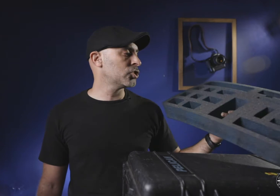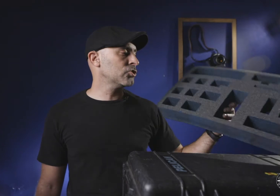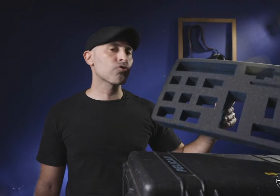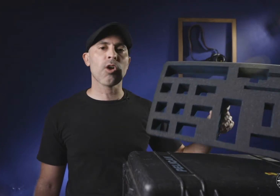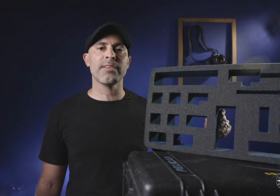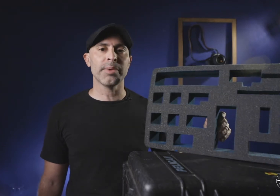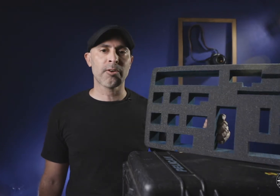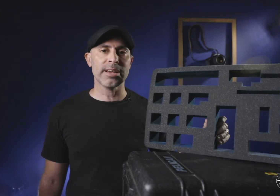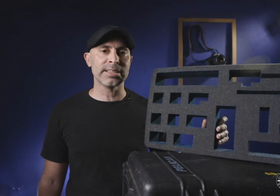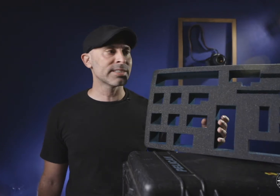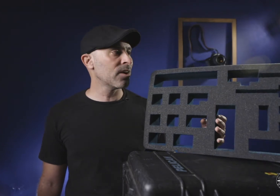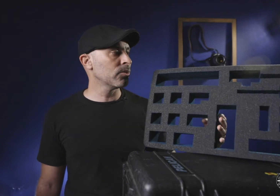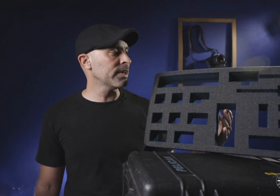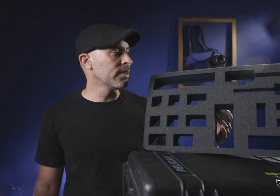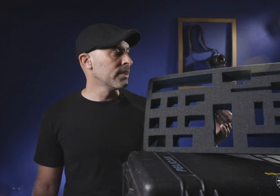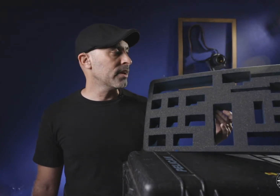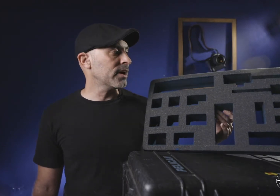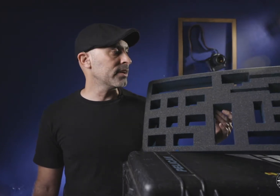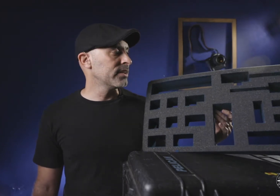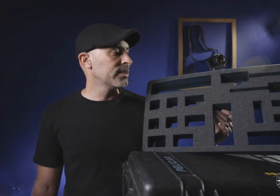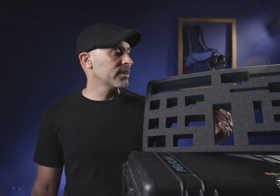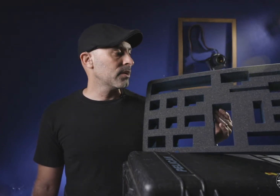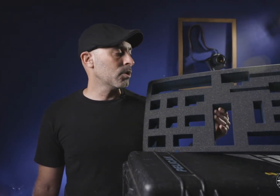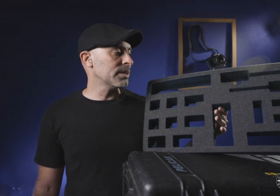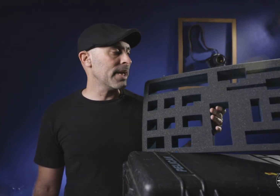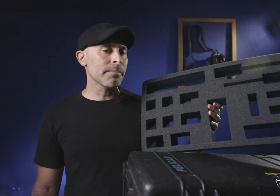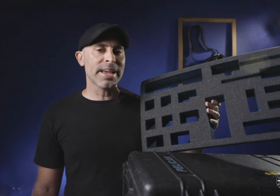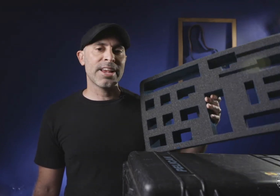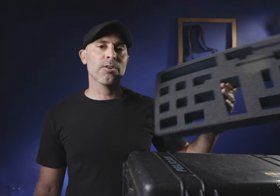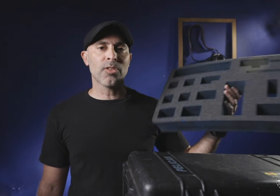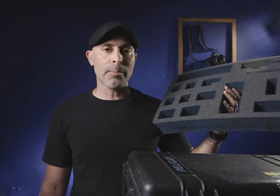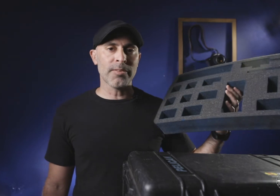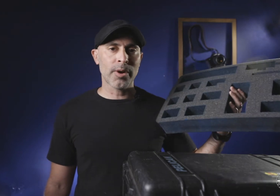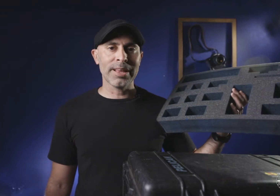just driving me crazy because not only was it making my gear floppy where it